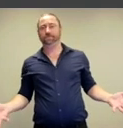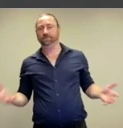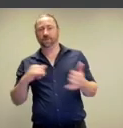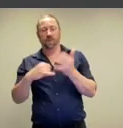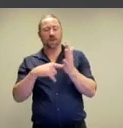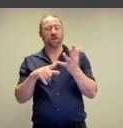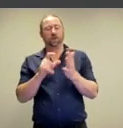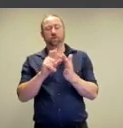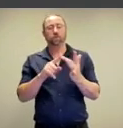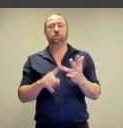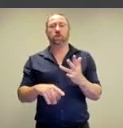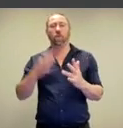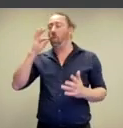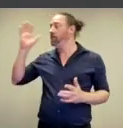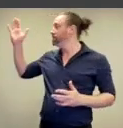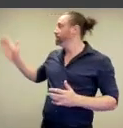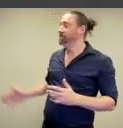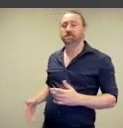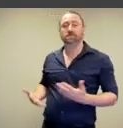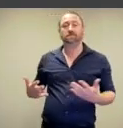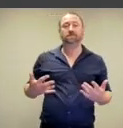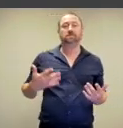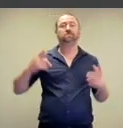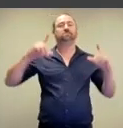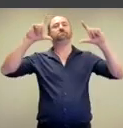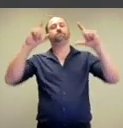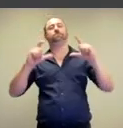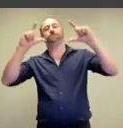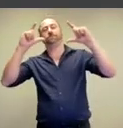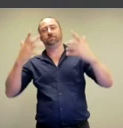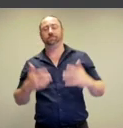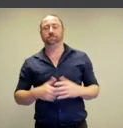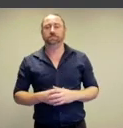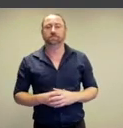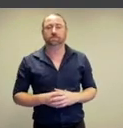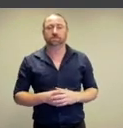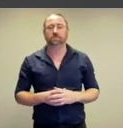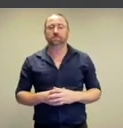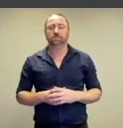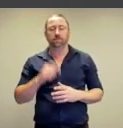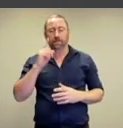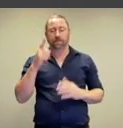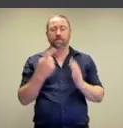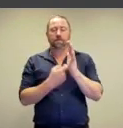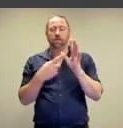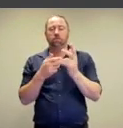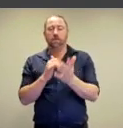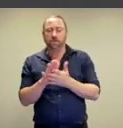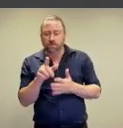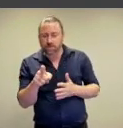so we can imagine them in a studio with a white backdrop behind them. But you kind of see, for example, if we